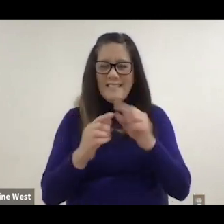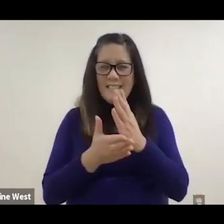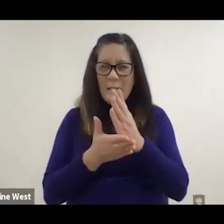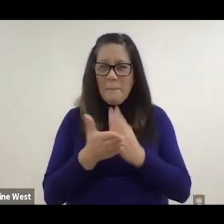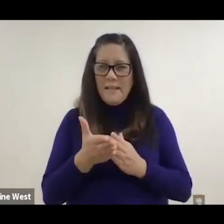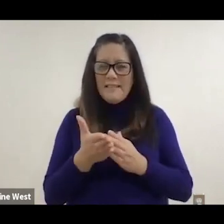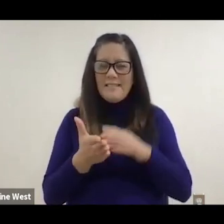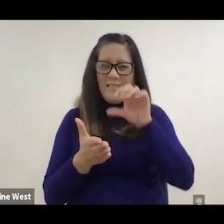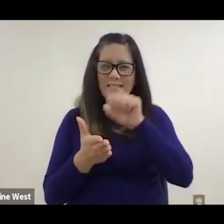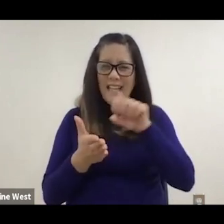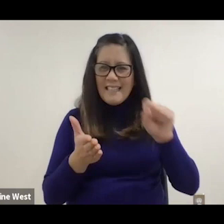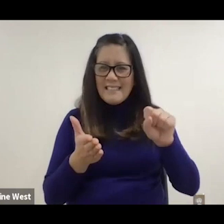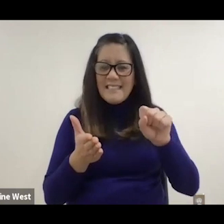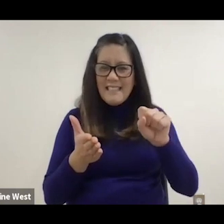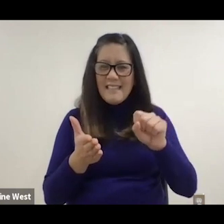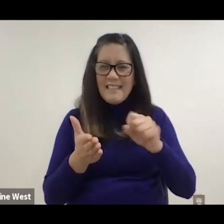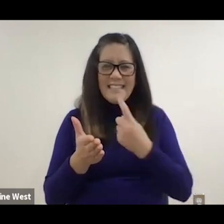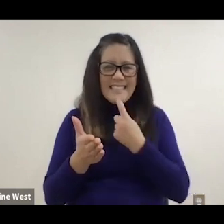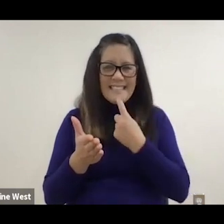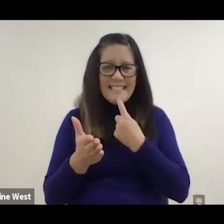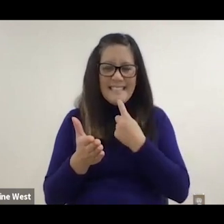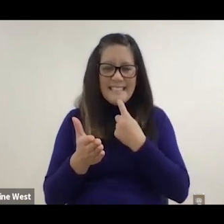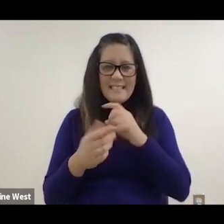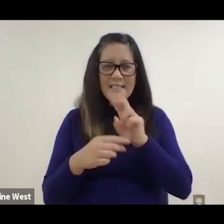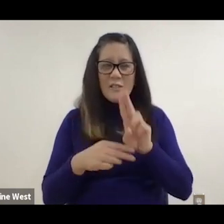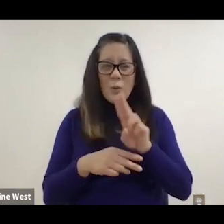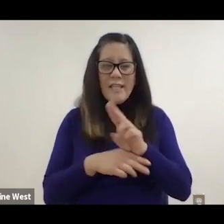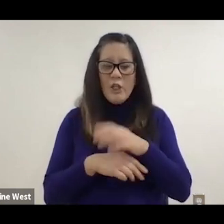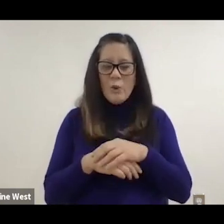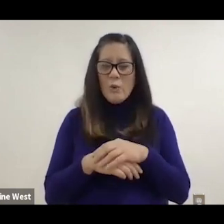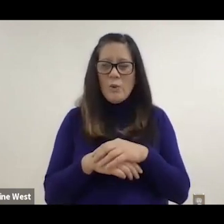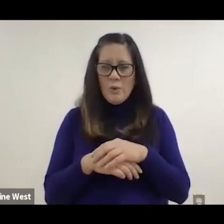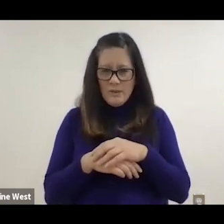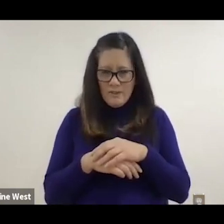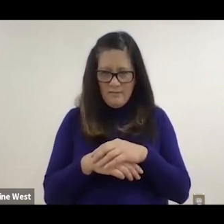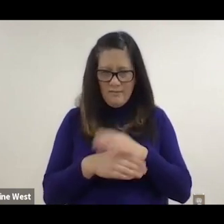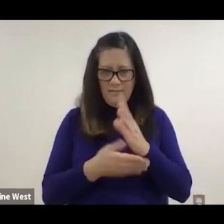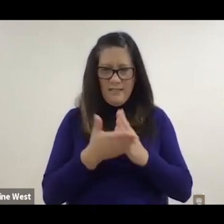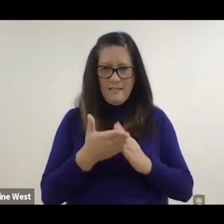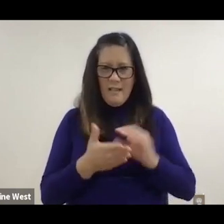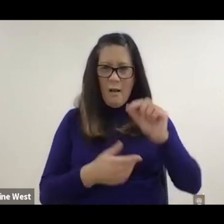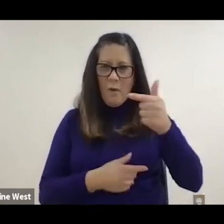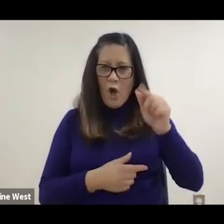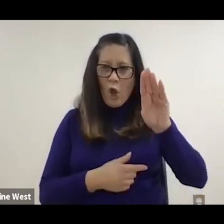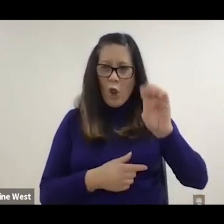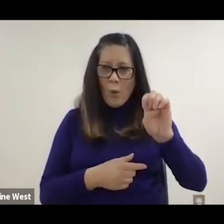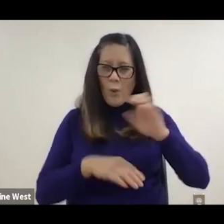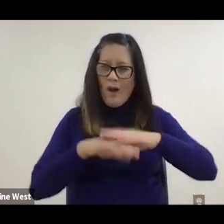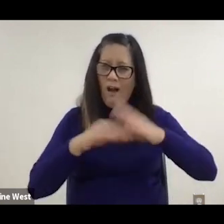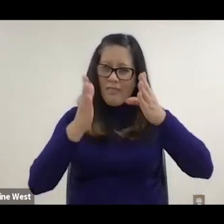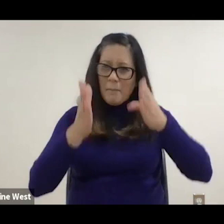we use a little bit of colostomy cemented, some tape, and we. glue it on the person's body and that